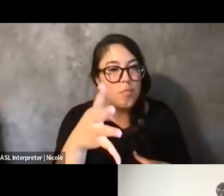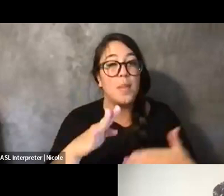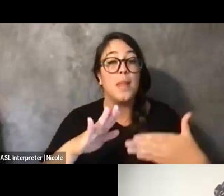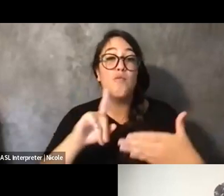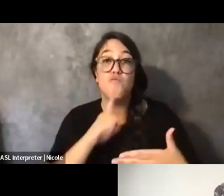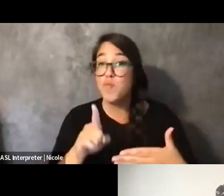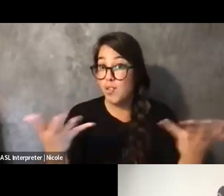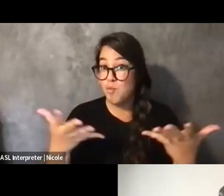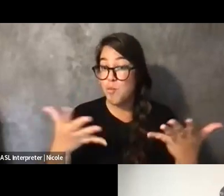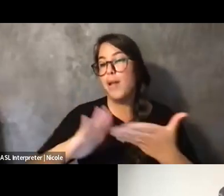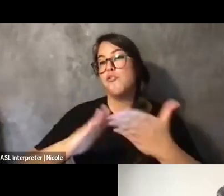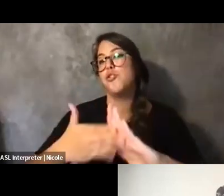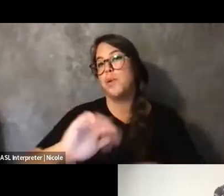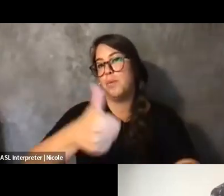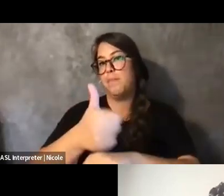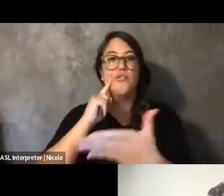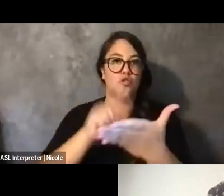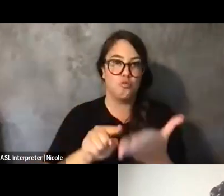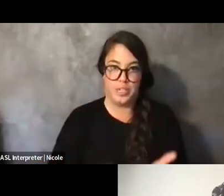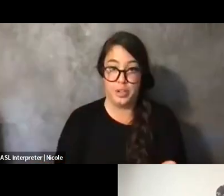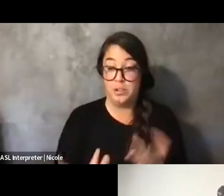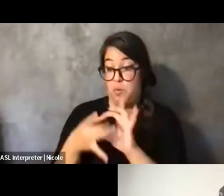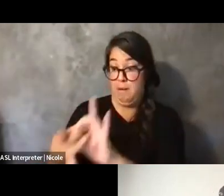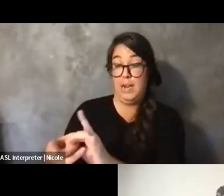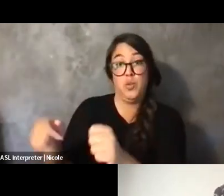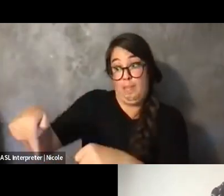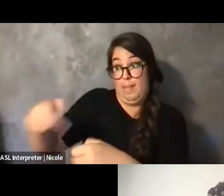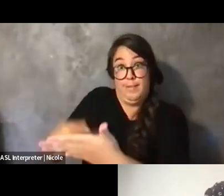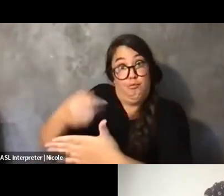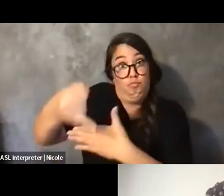And in this case, like in the case of the project that we're trying to develop